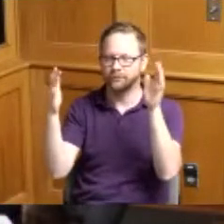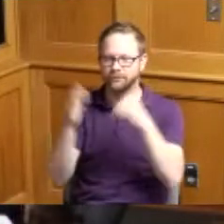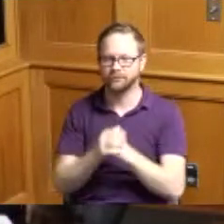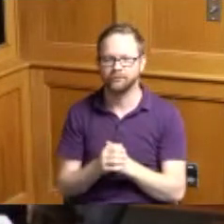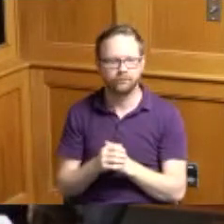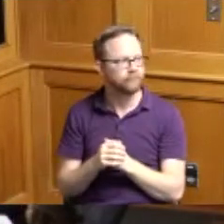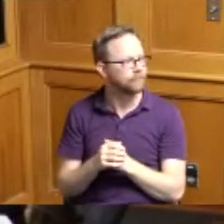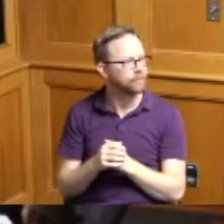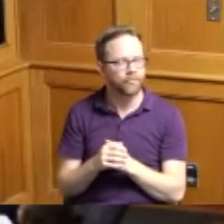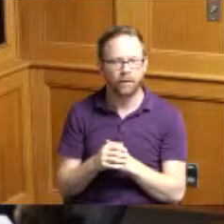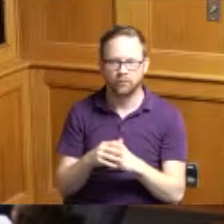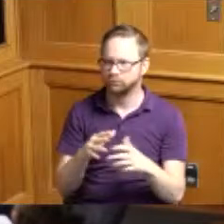hello